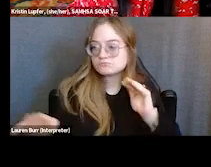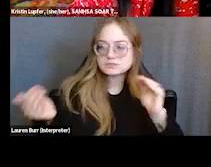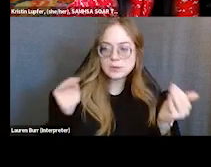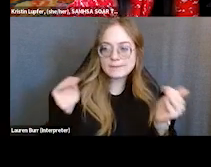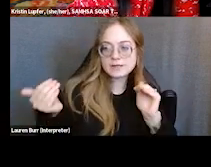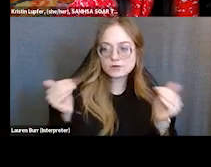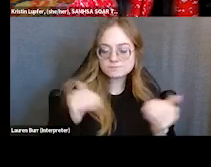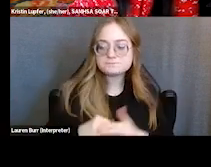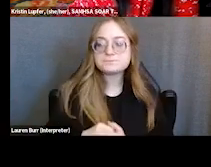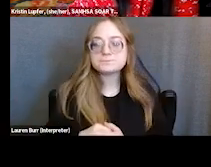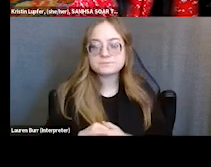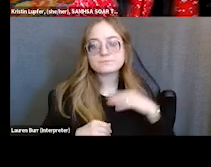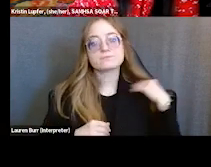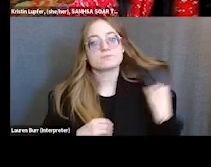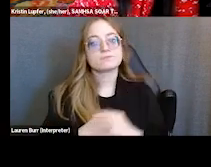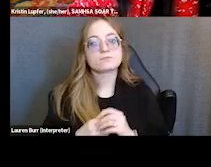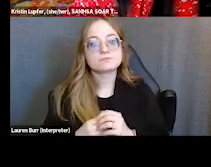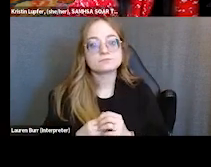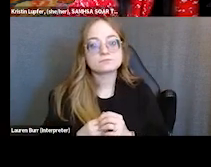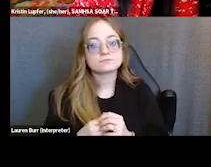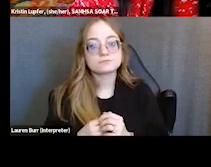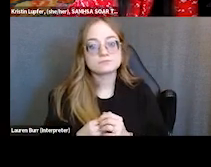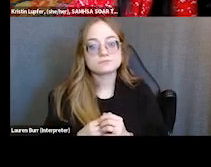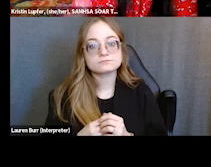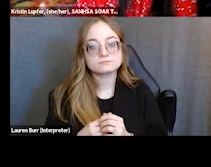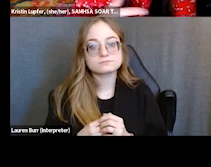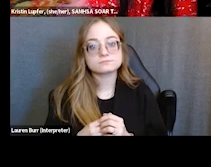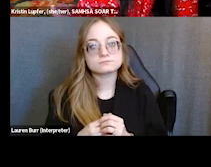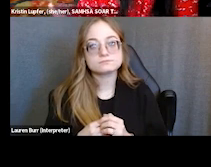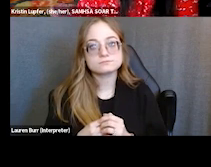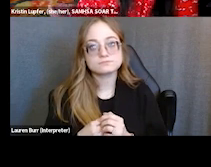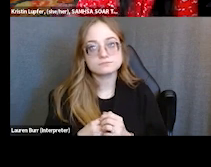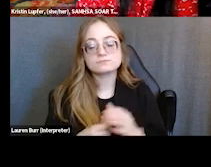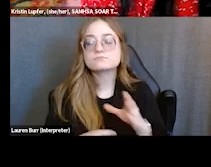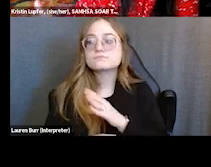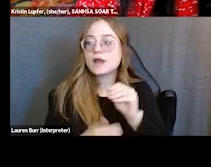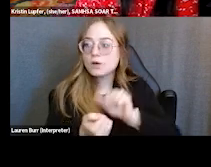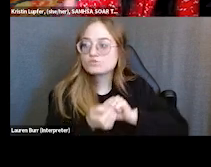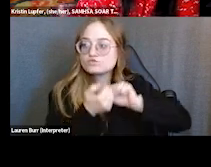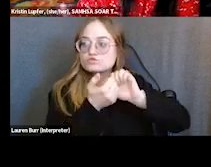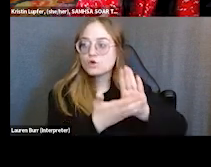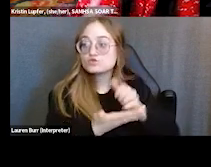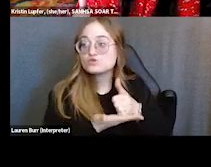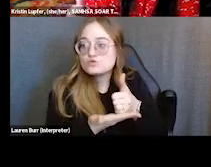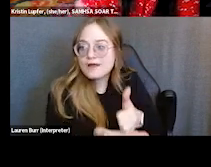you know, approaches to help clients, you know, understand the best method for their long-term care,